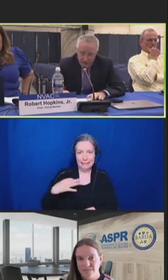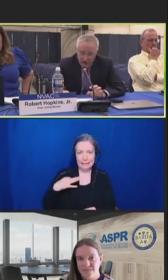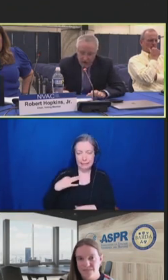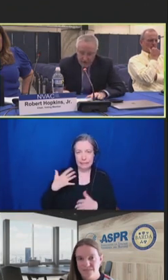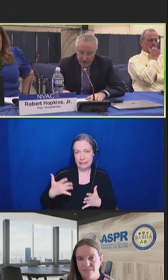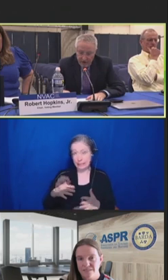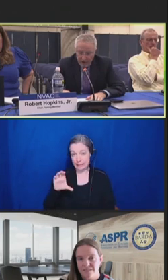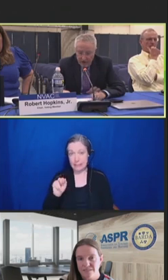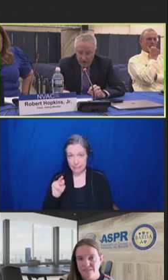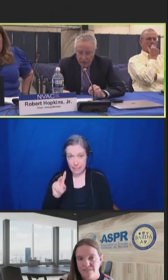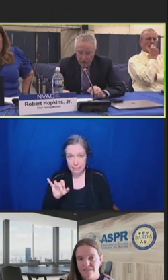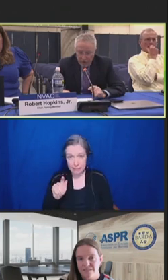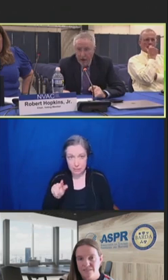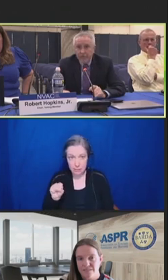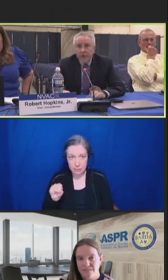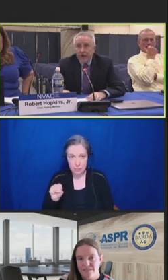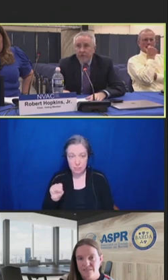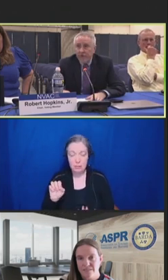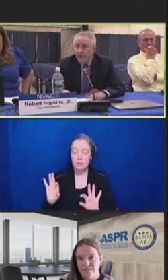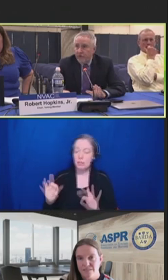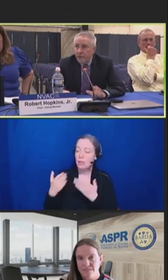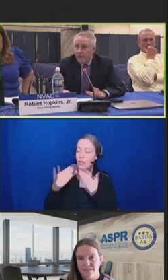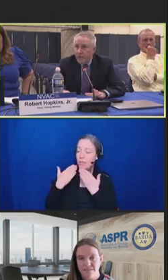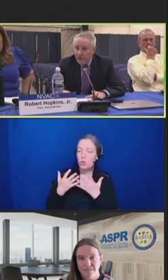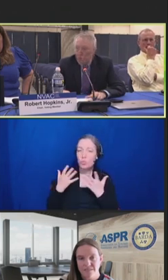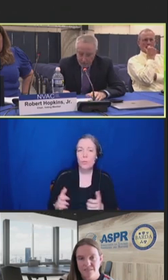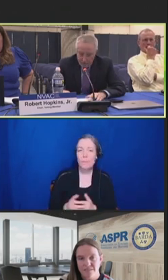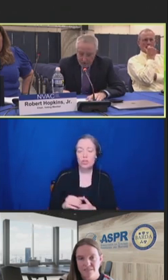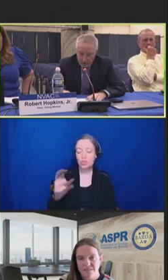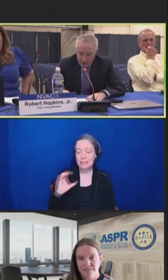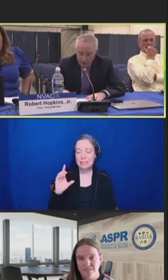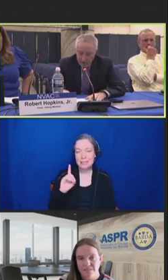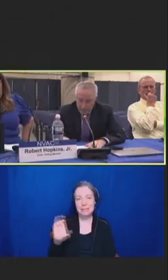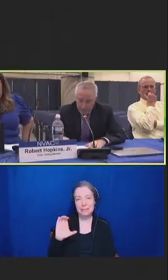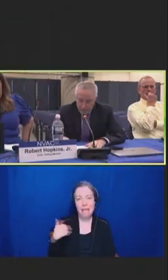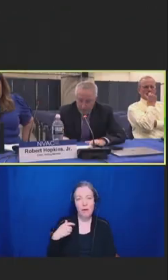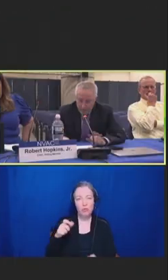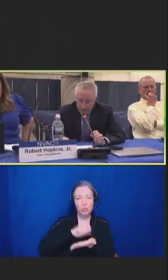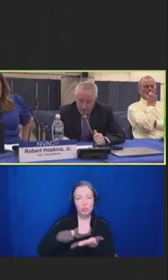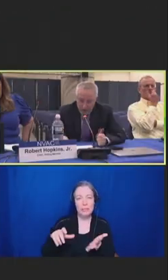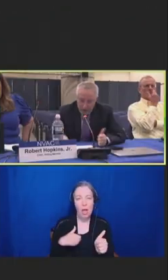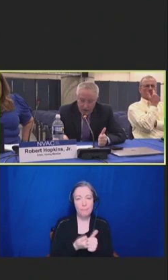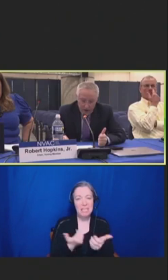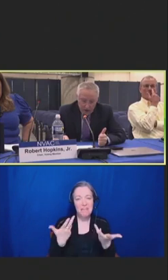CVC has a written update that's been distributed to the members.